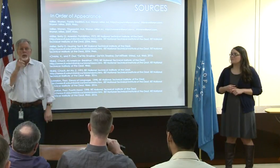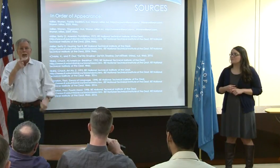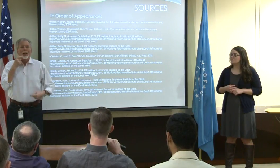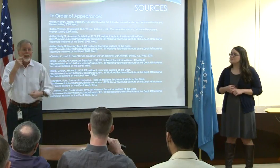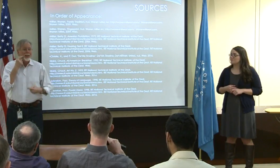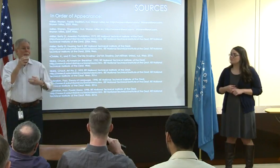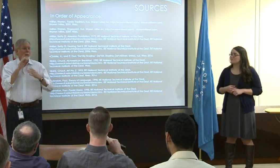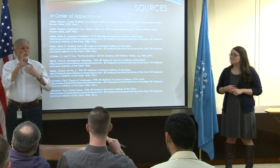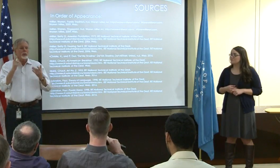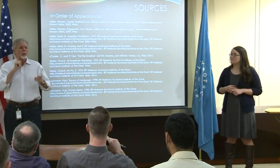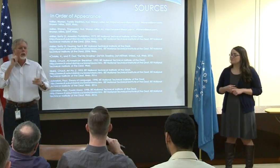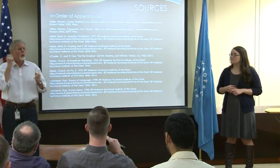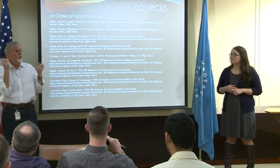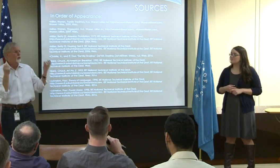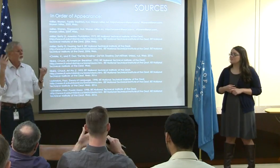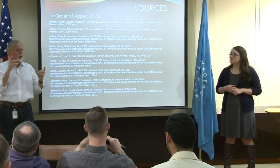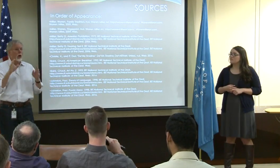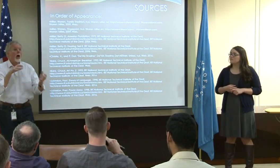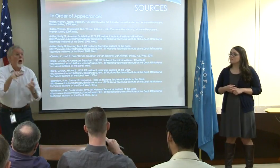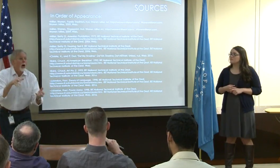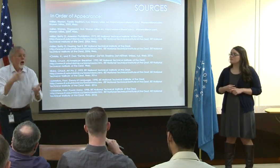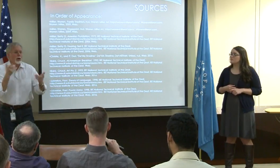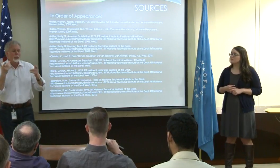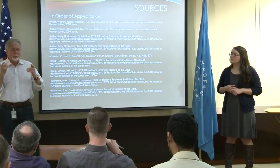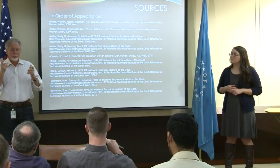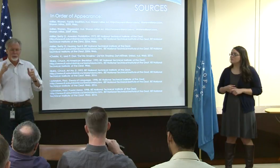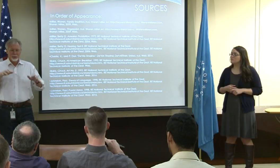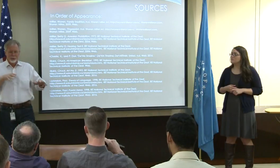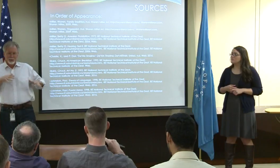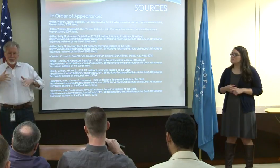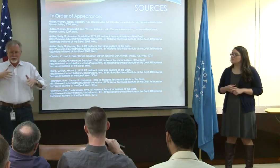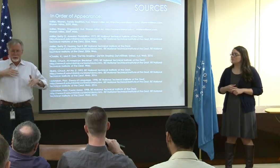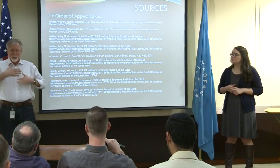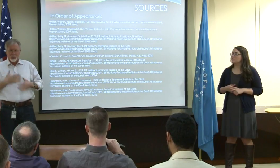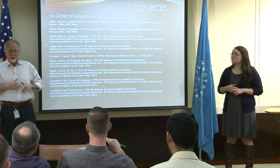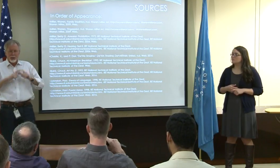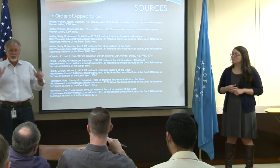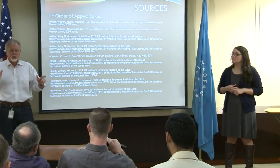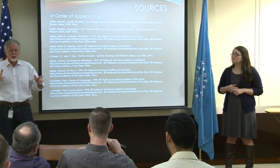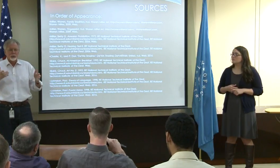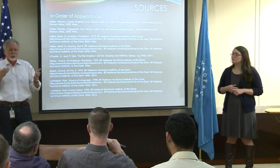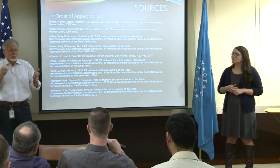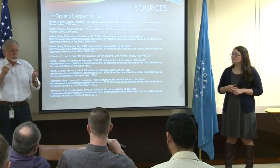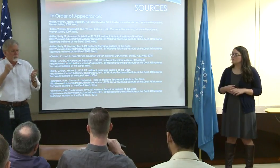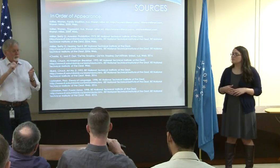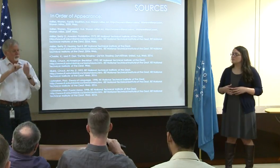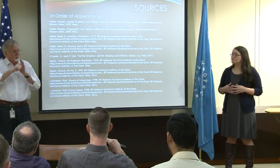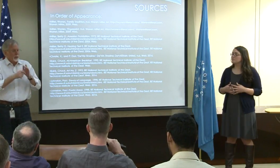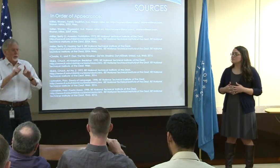And when a hearing person is not animated, we see no gesture. We miss out on some of that communication,